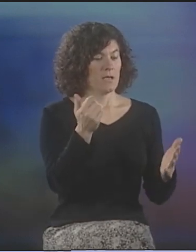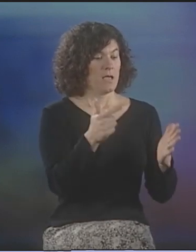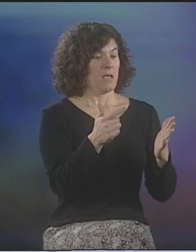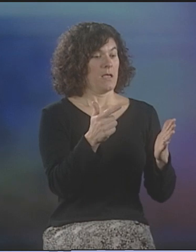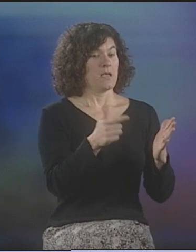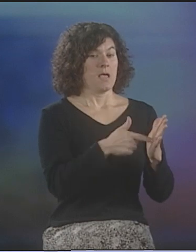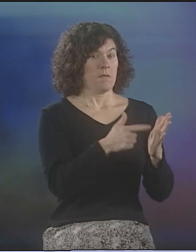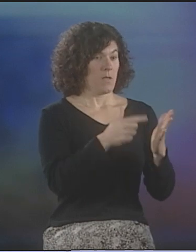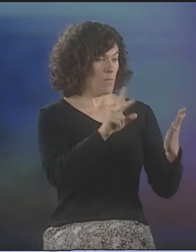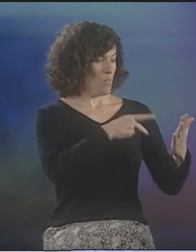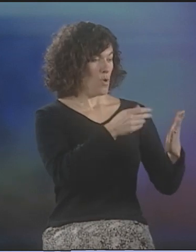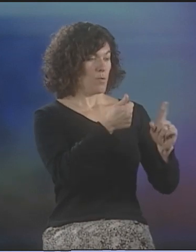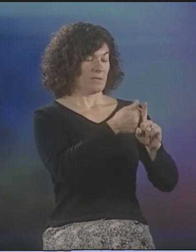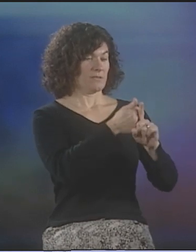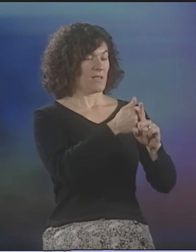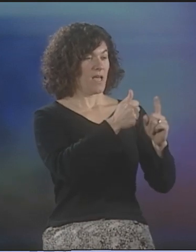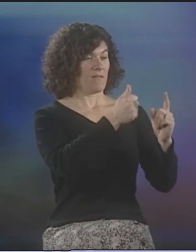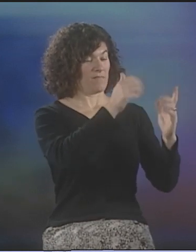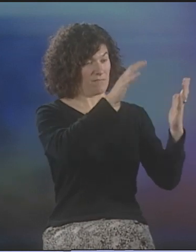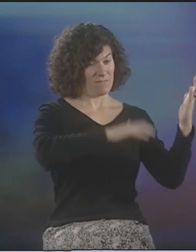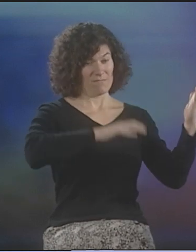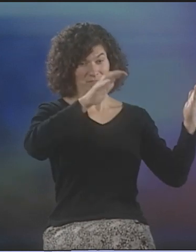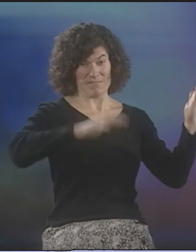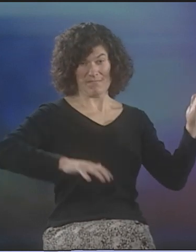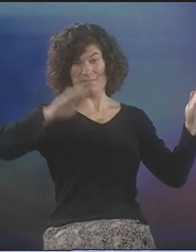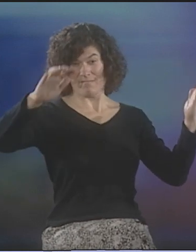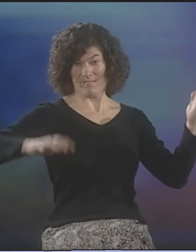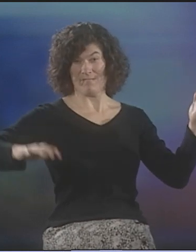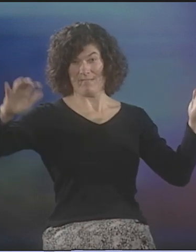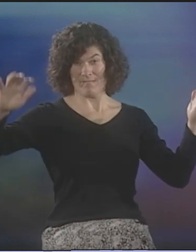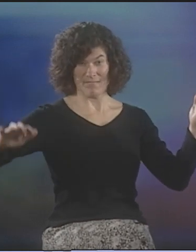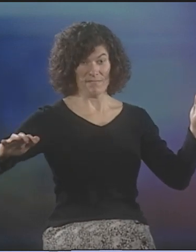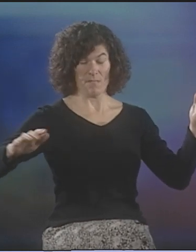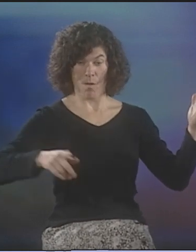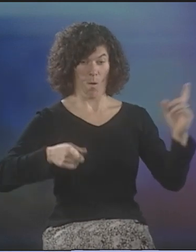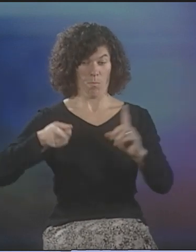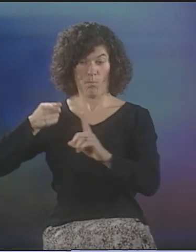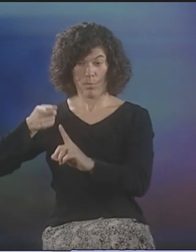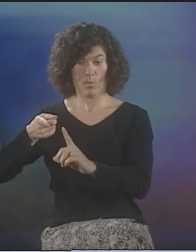BECAUSE SOMETIMES, A POEM WILL BE REALLY LONG, JUST VERSES AND VERSES AND VERSES,